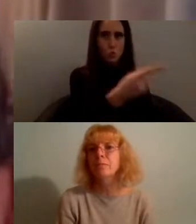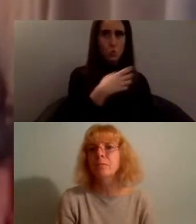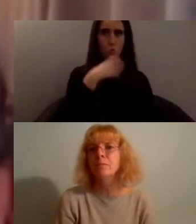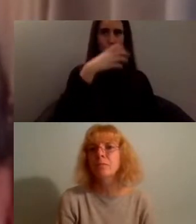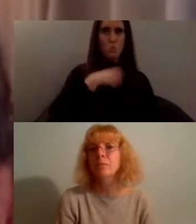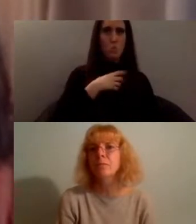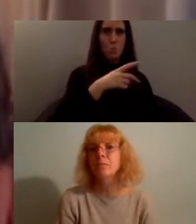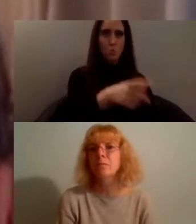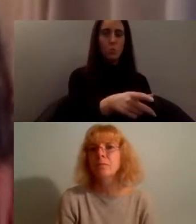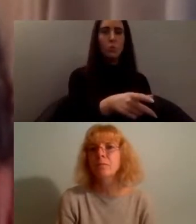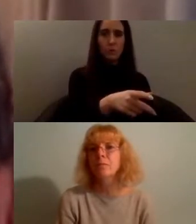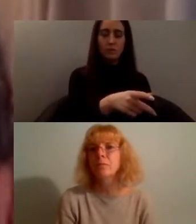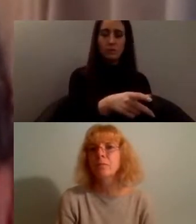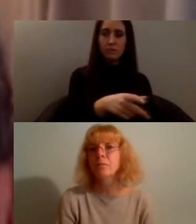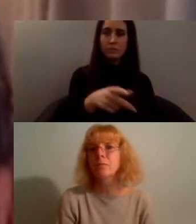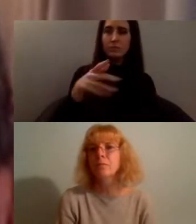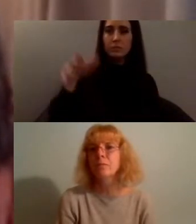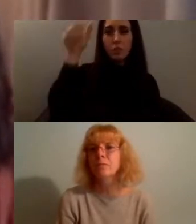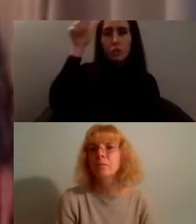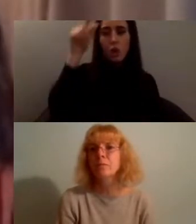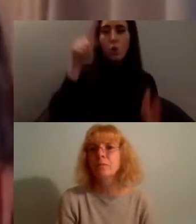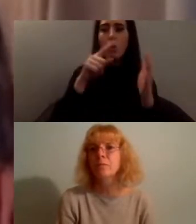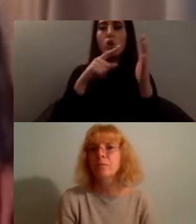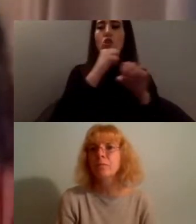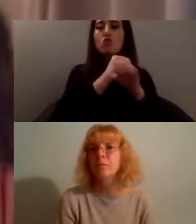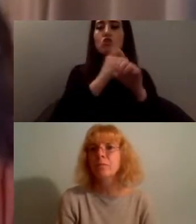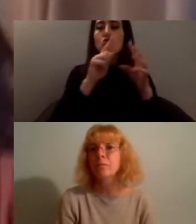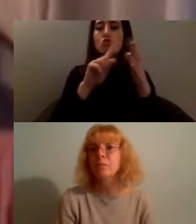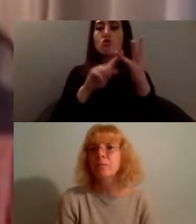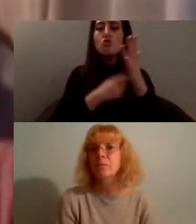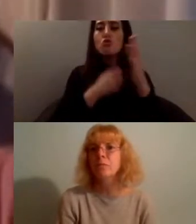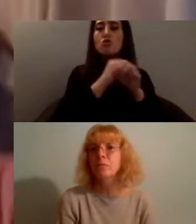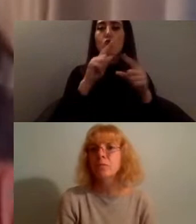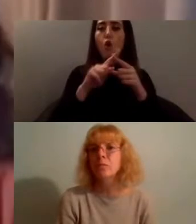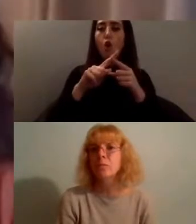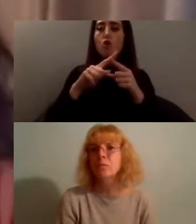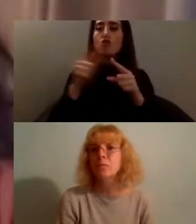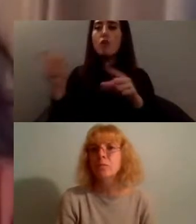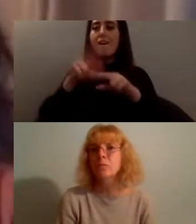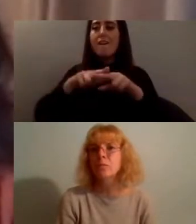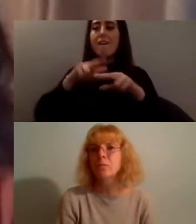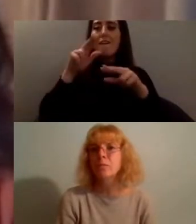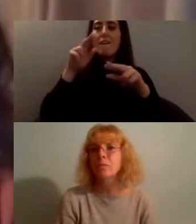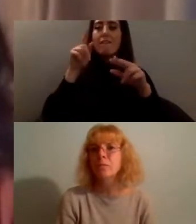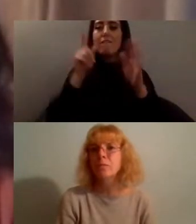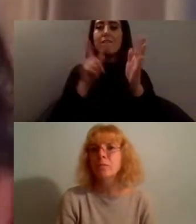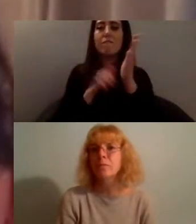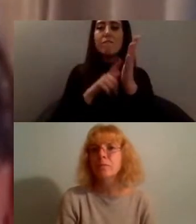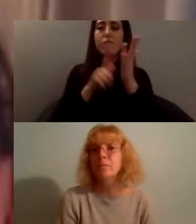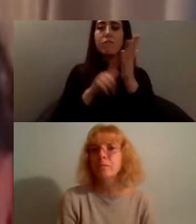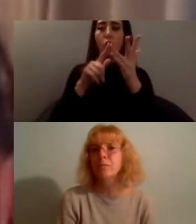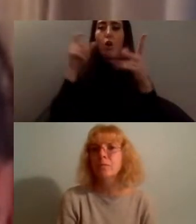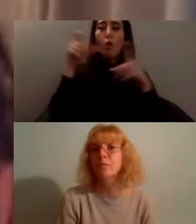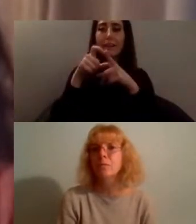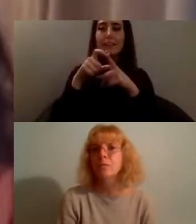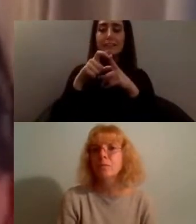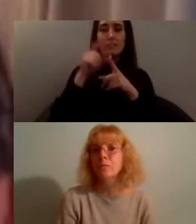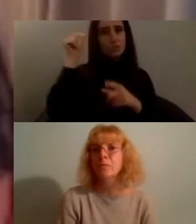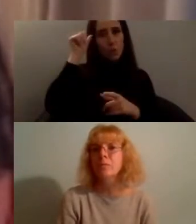the murder of George Floyd and the subsequent BLM uprisings we've seen a real upsurge in online